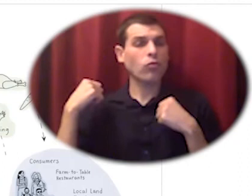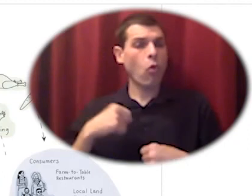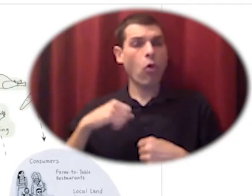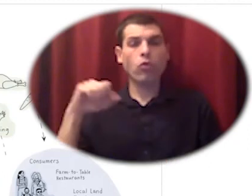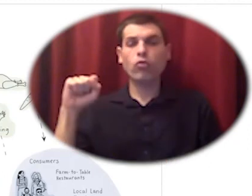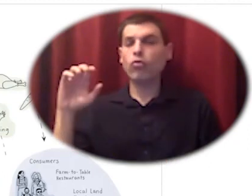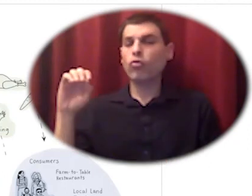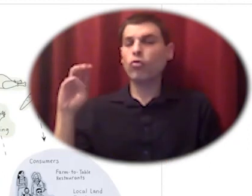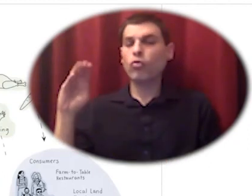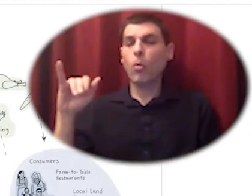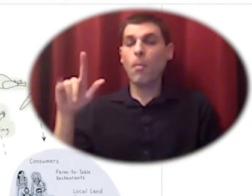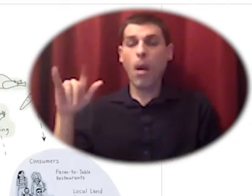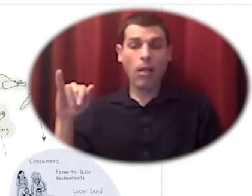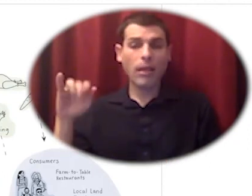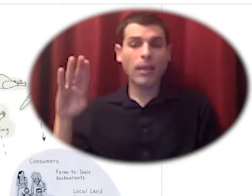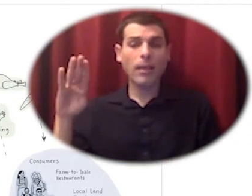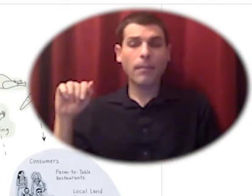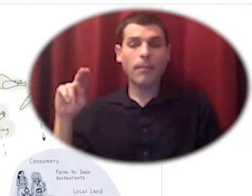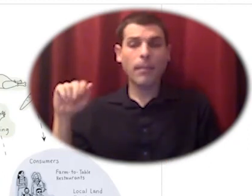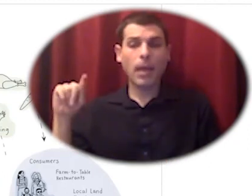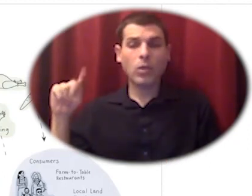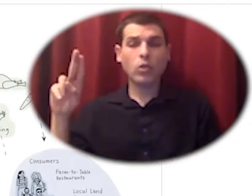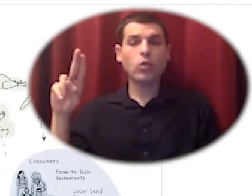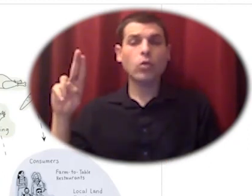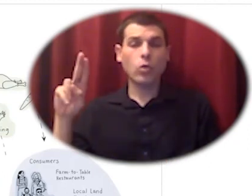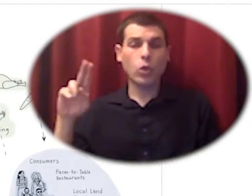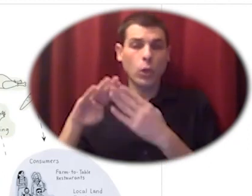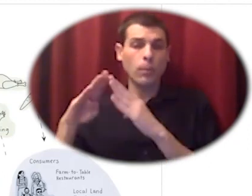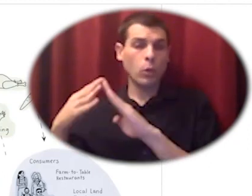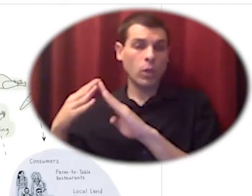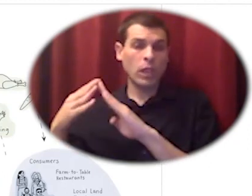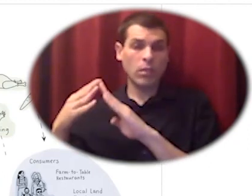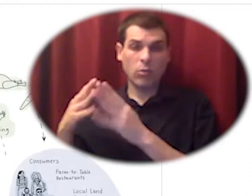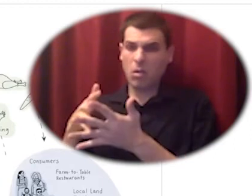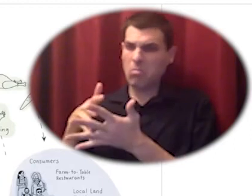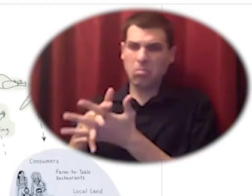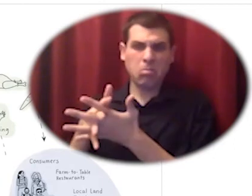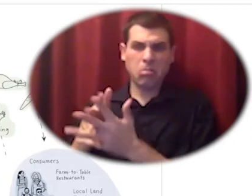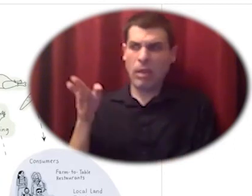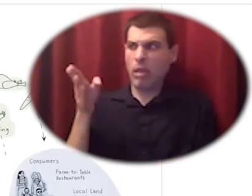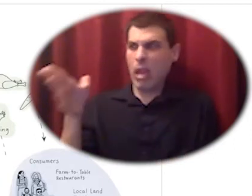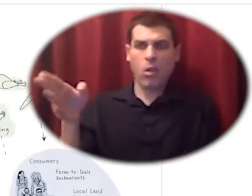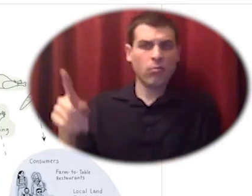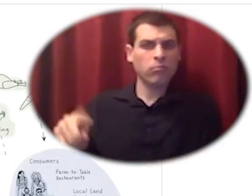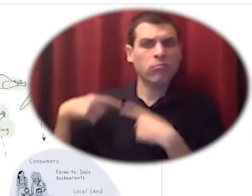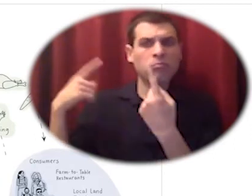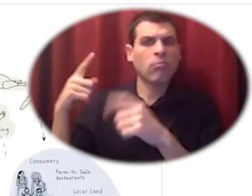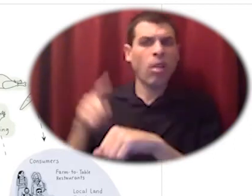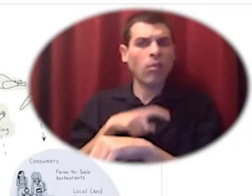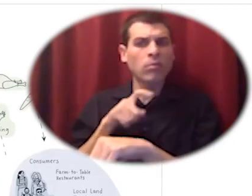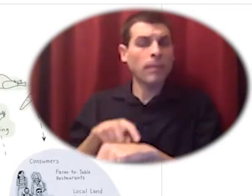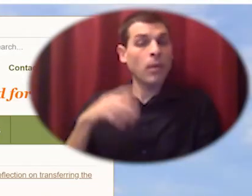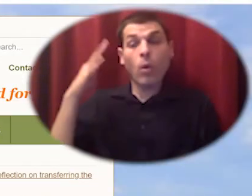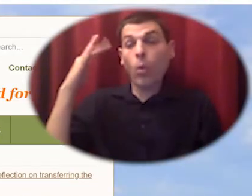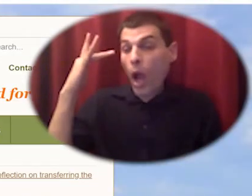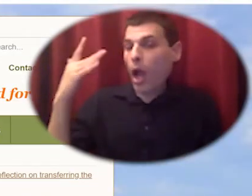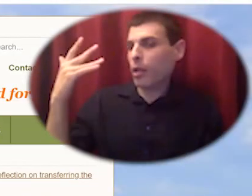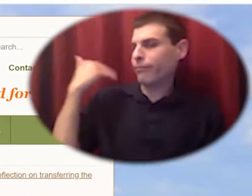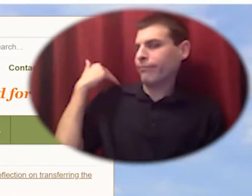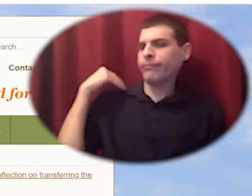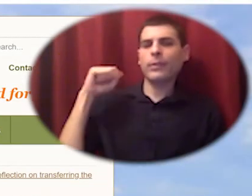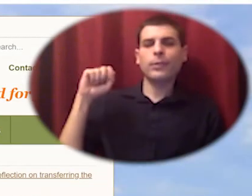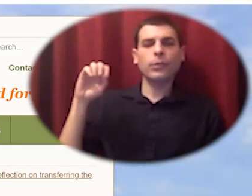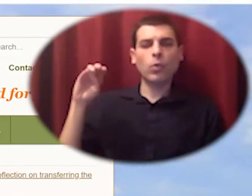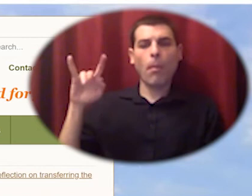maine for a decade or so i believe and that was after being refugees in somalia in east africa